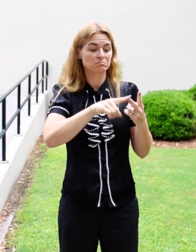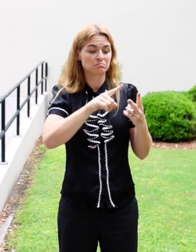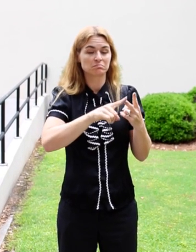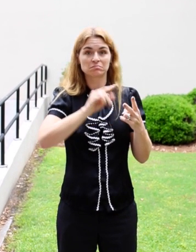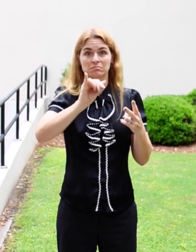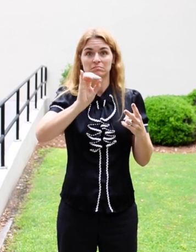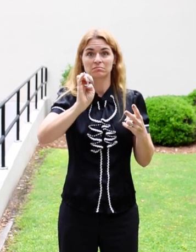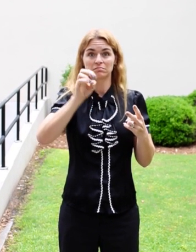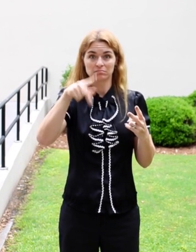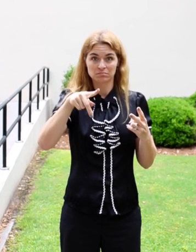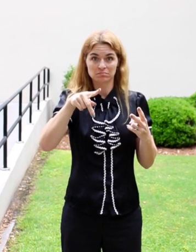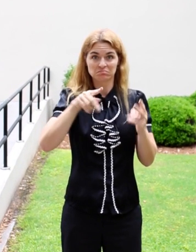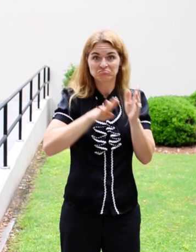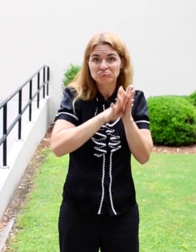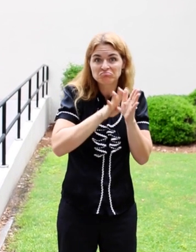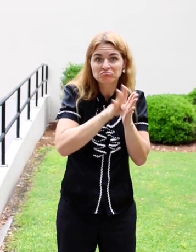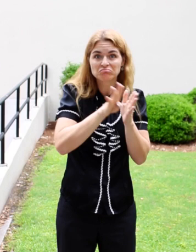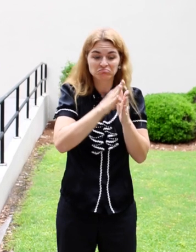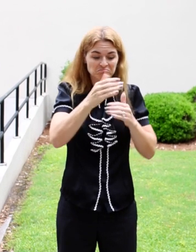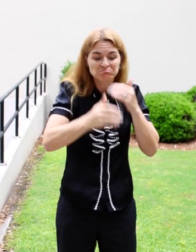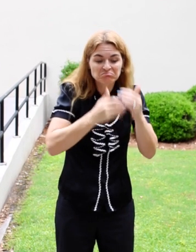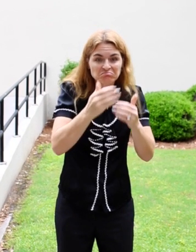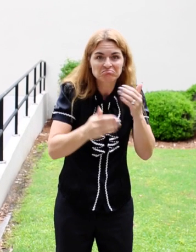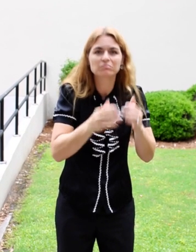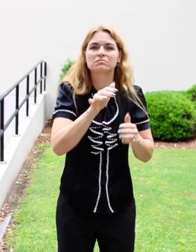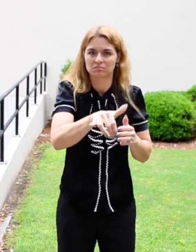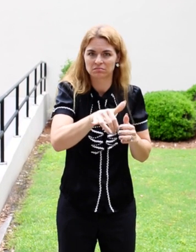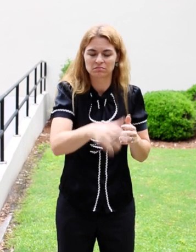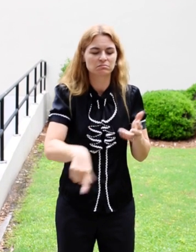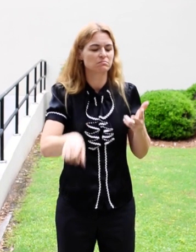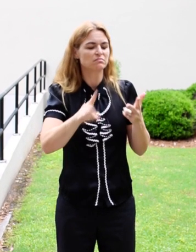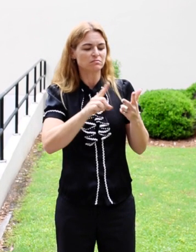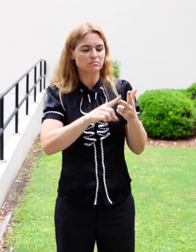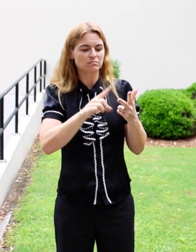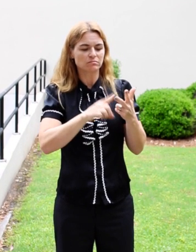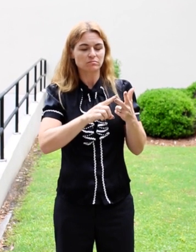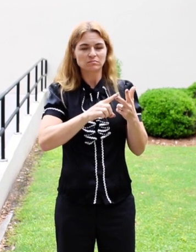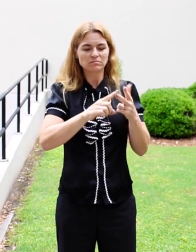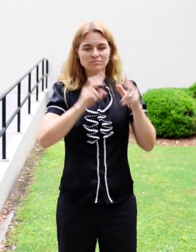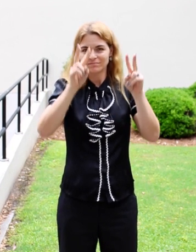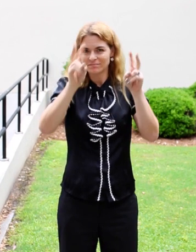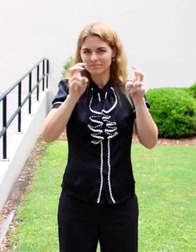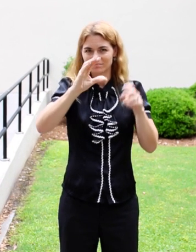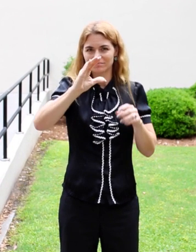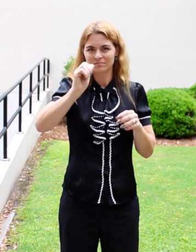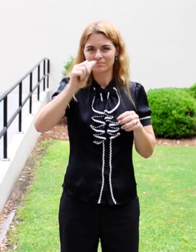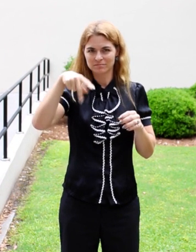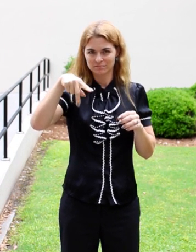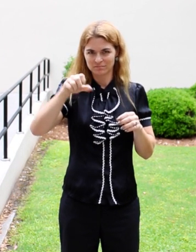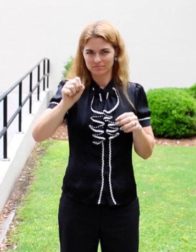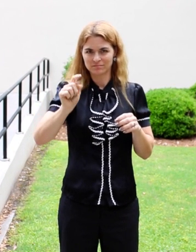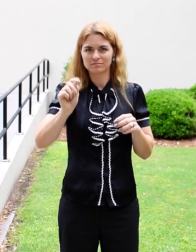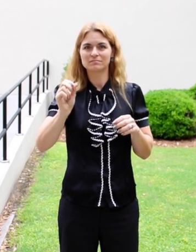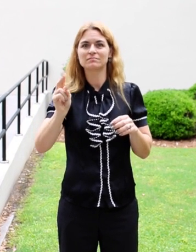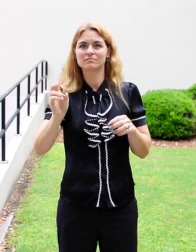IEP Development and Process, and a Capstone.